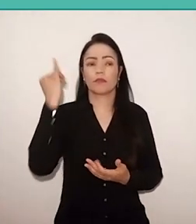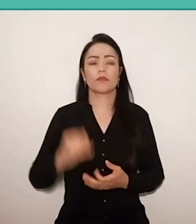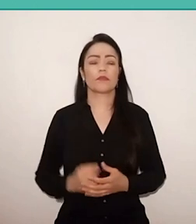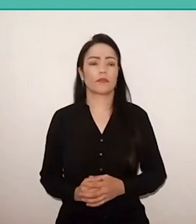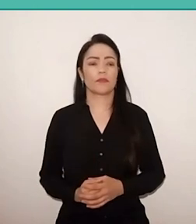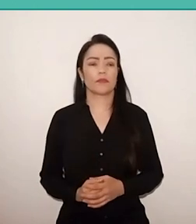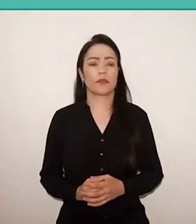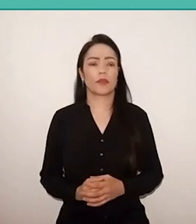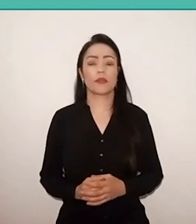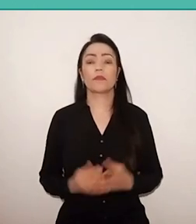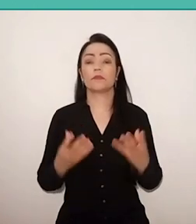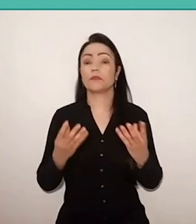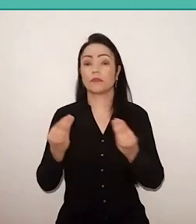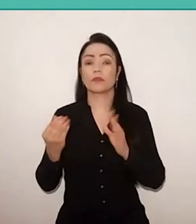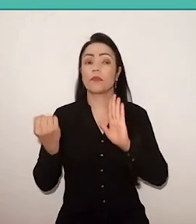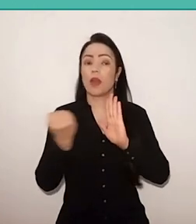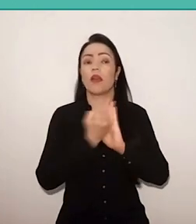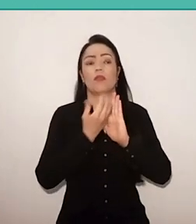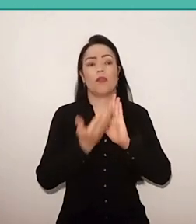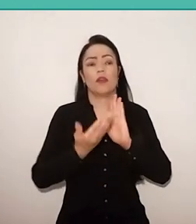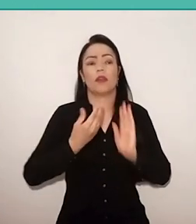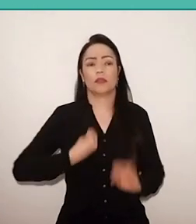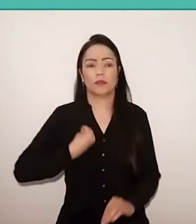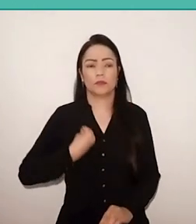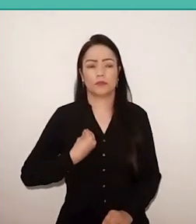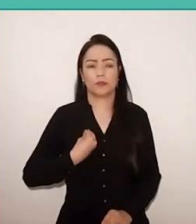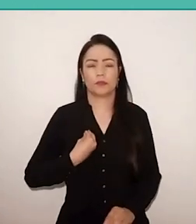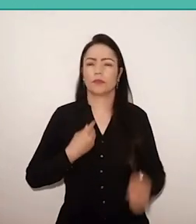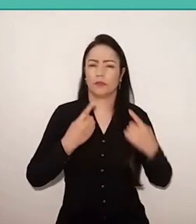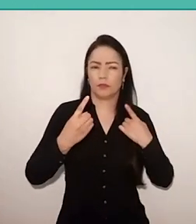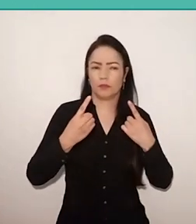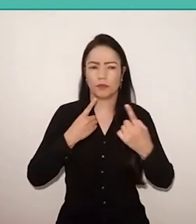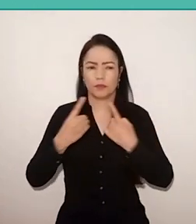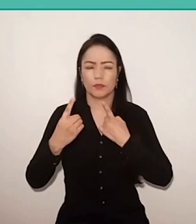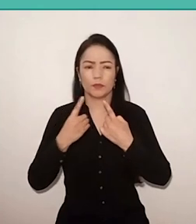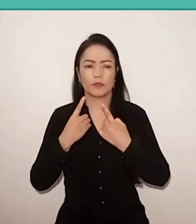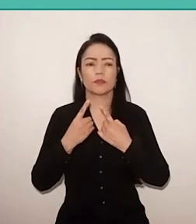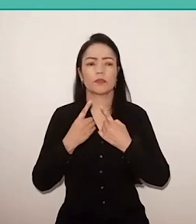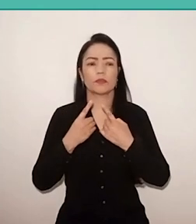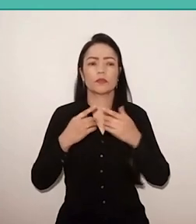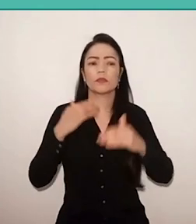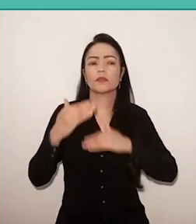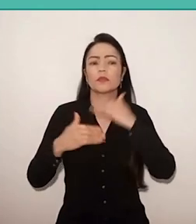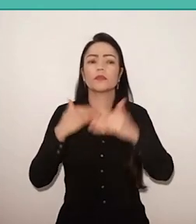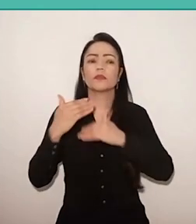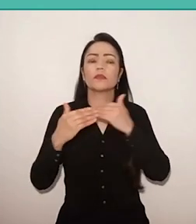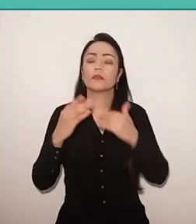that marked his life a lot. With this dialogue and this process of learning and teaching,